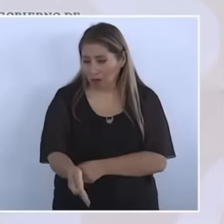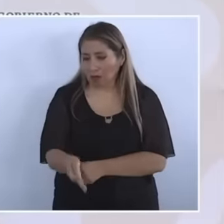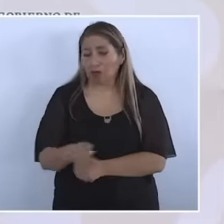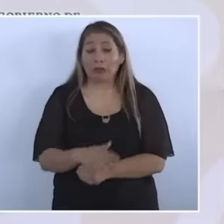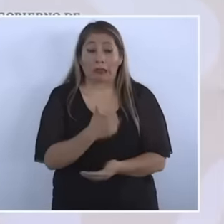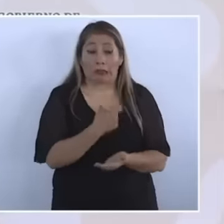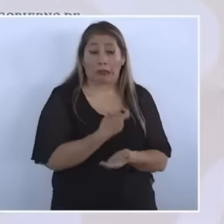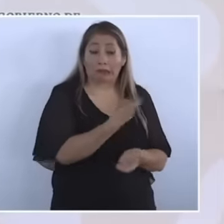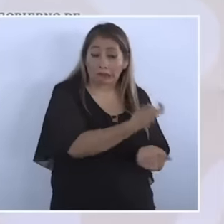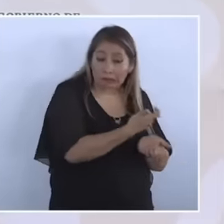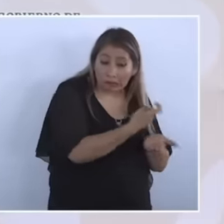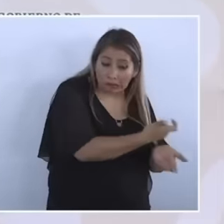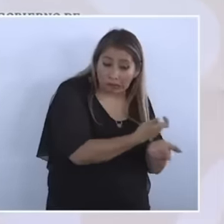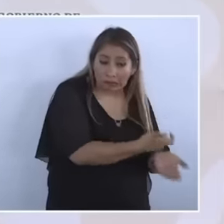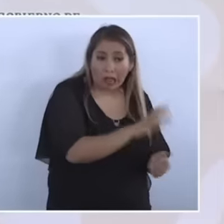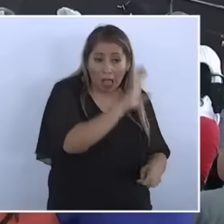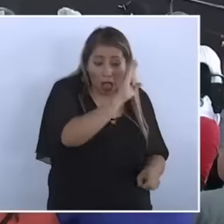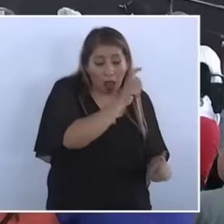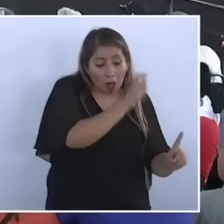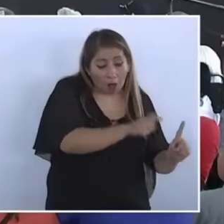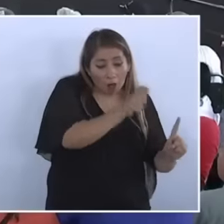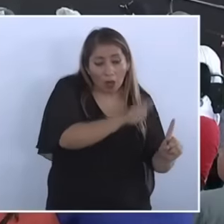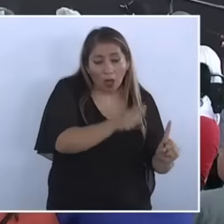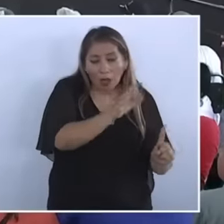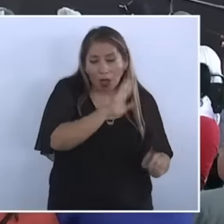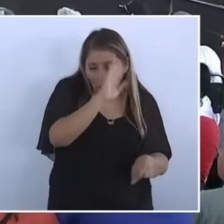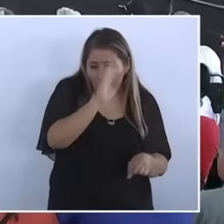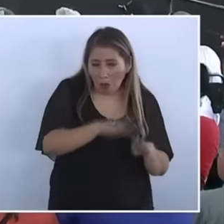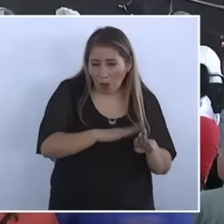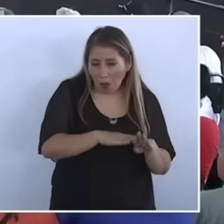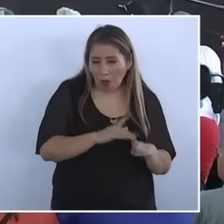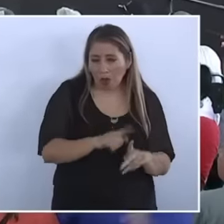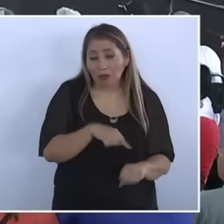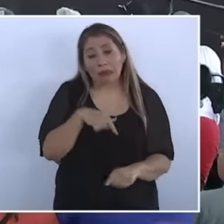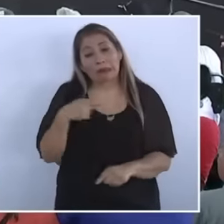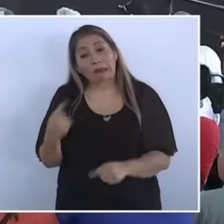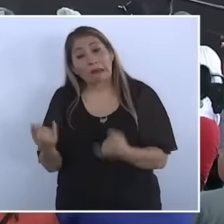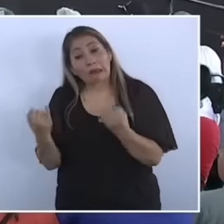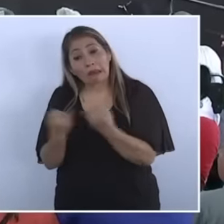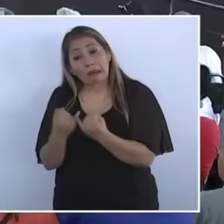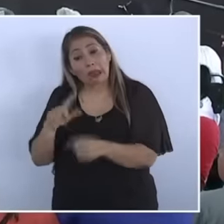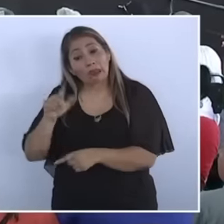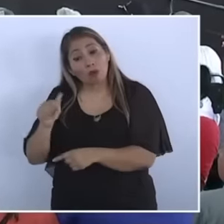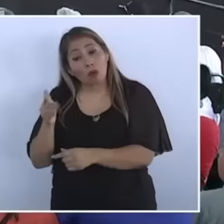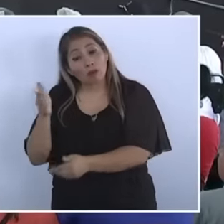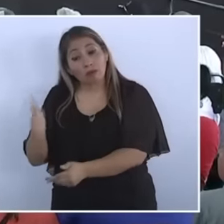the Memorial will be made And we are also going to rescue the